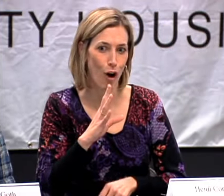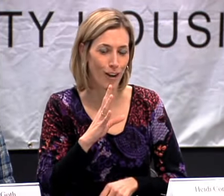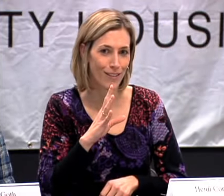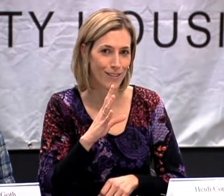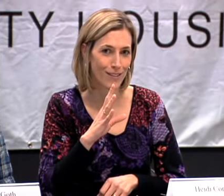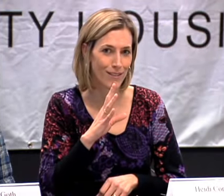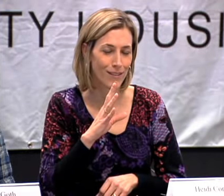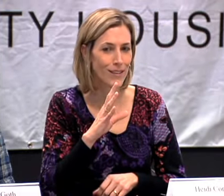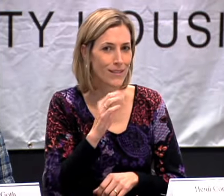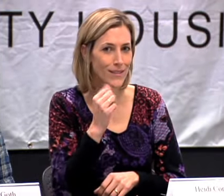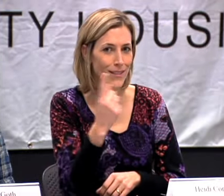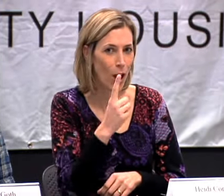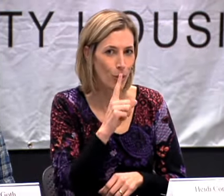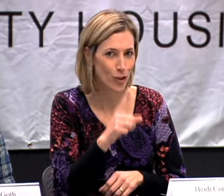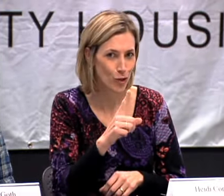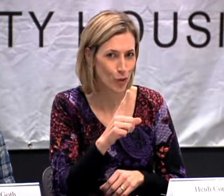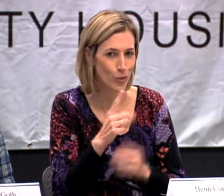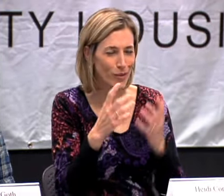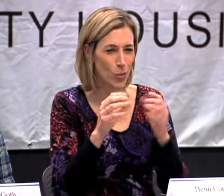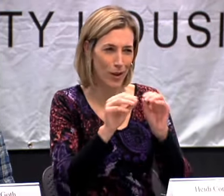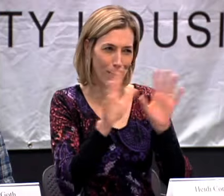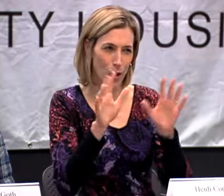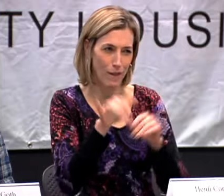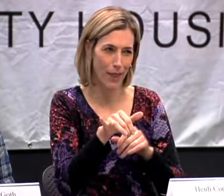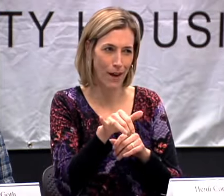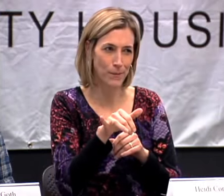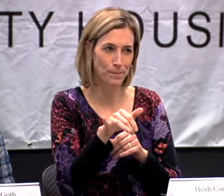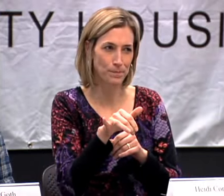A COCHLEAR IMPLANT AND THEY CAN TALK. THAT'S NOT ALWAYS TRUE. BUT